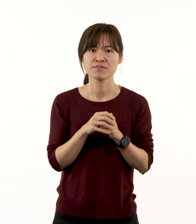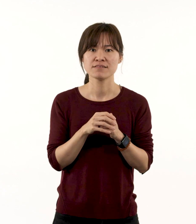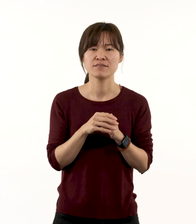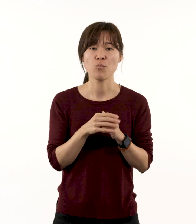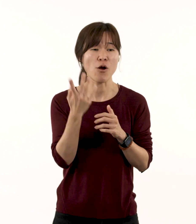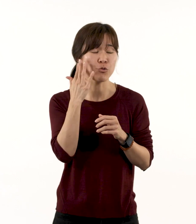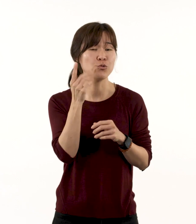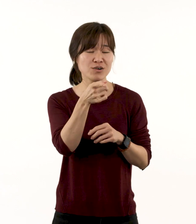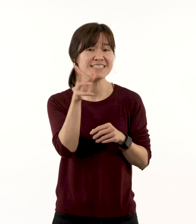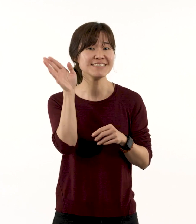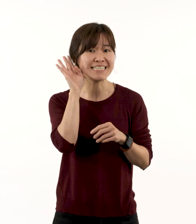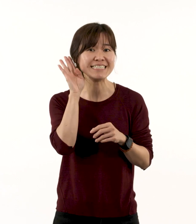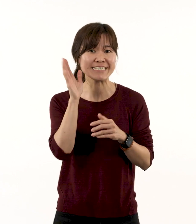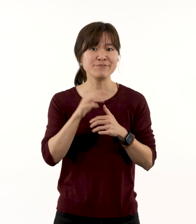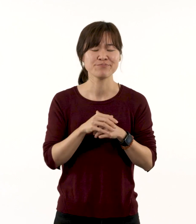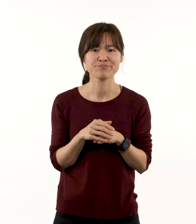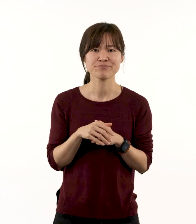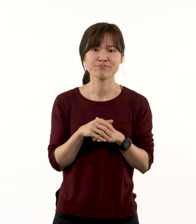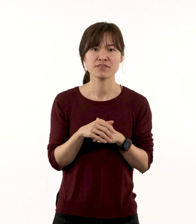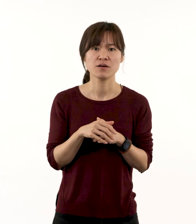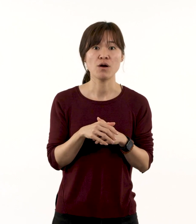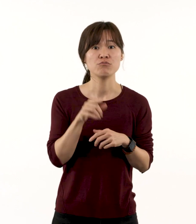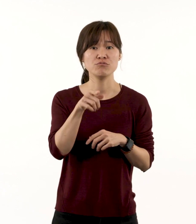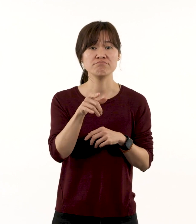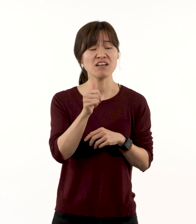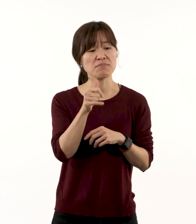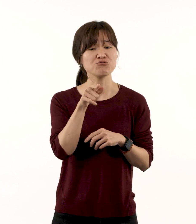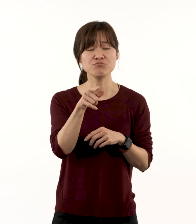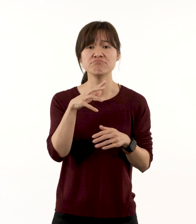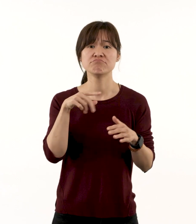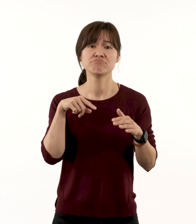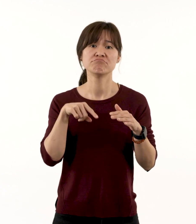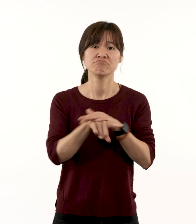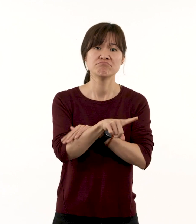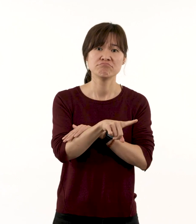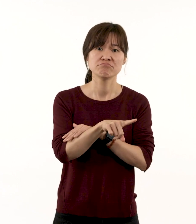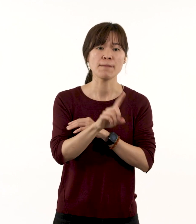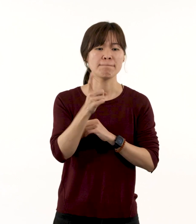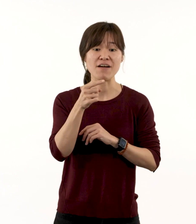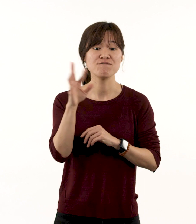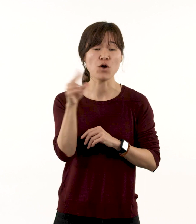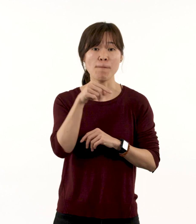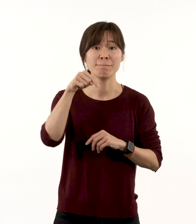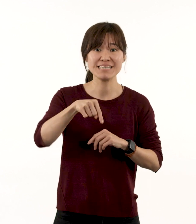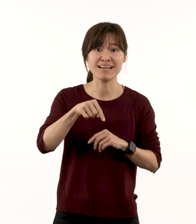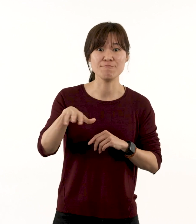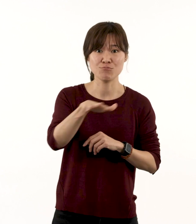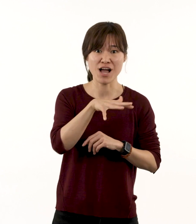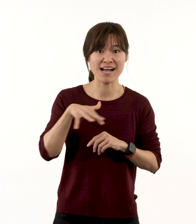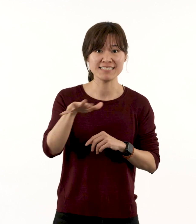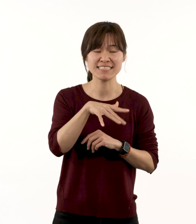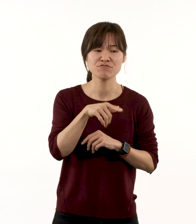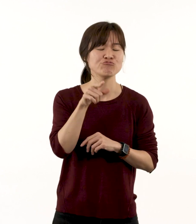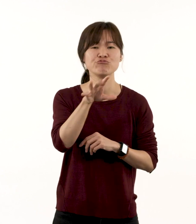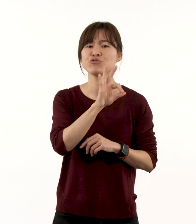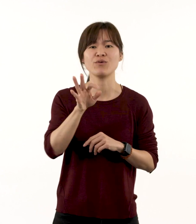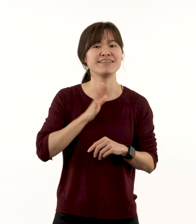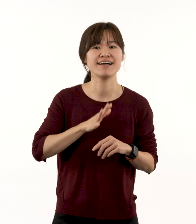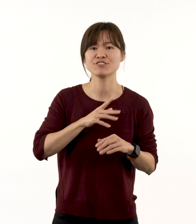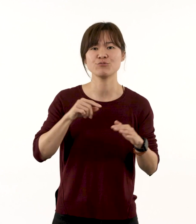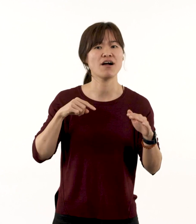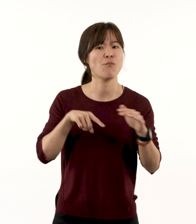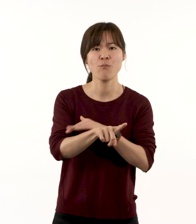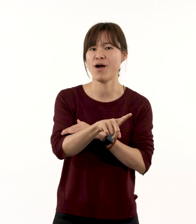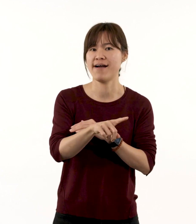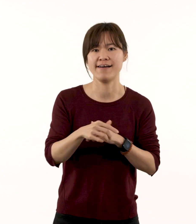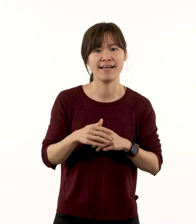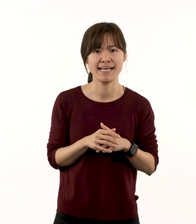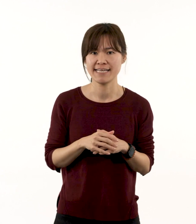You may have run here, but from this place you will not need to run away.